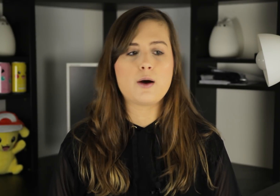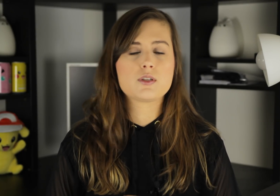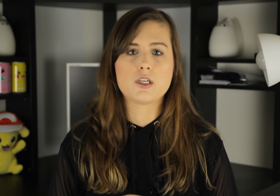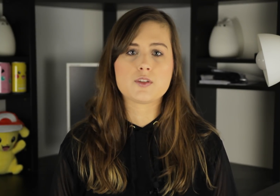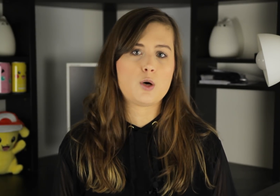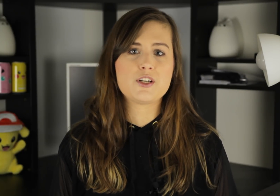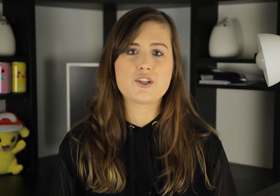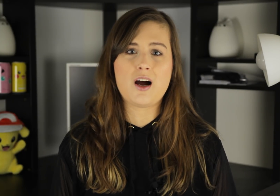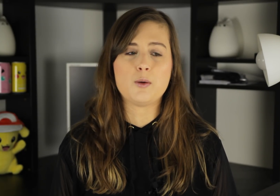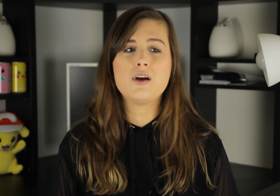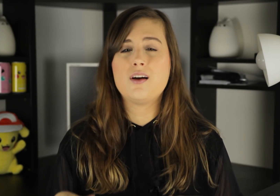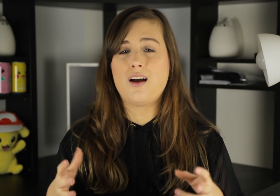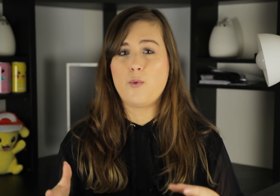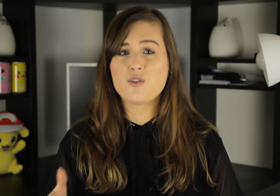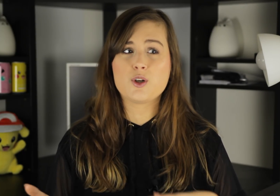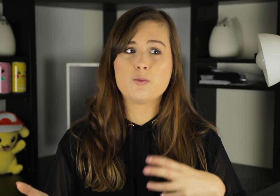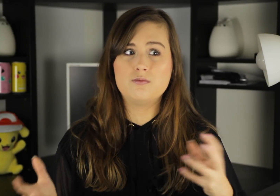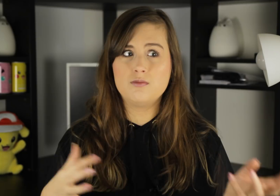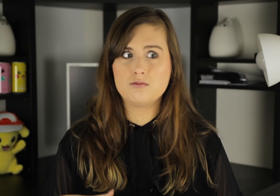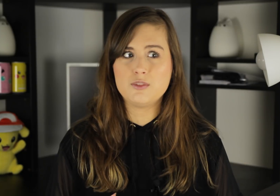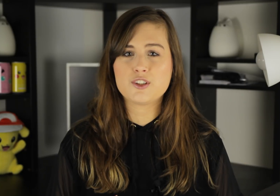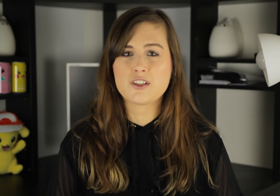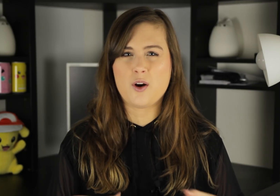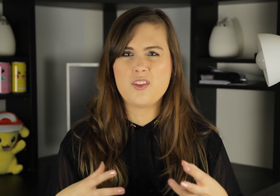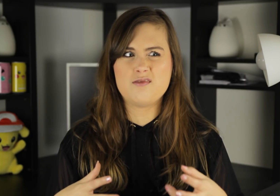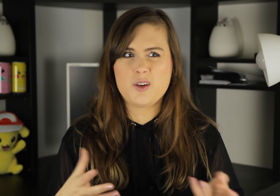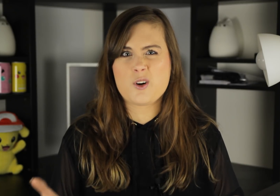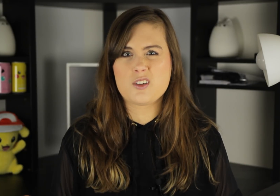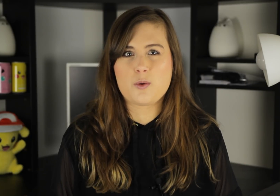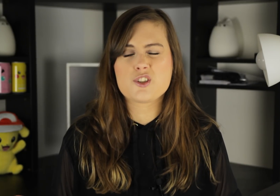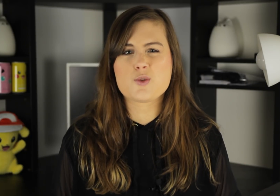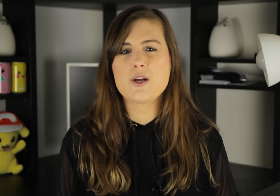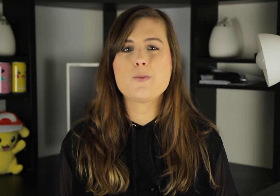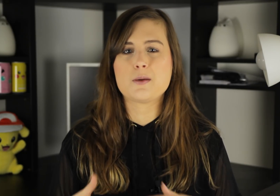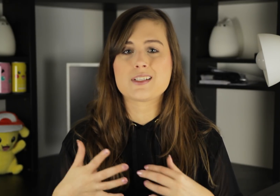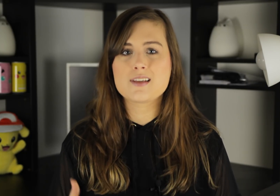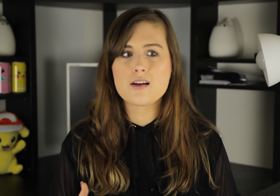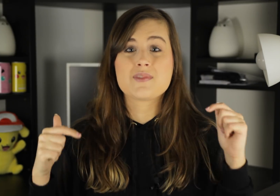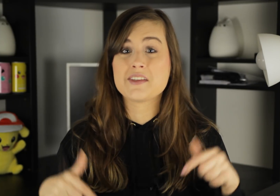And that would save so much time. However, years ago, there were just way too many mistakes.